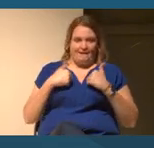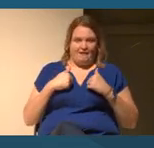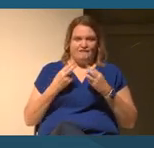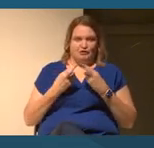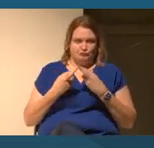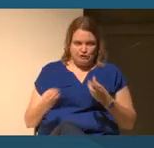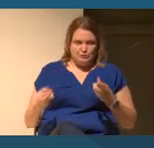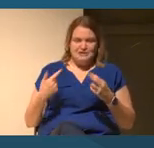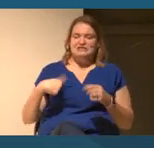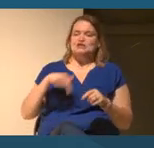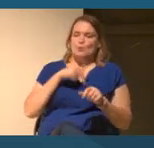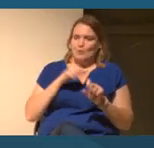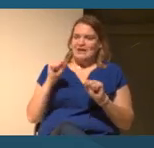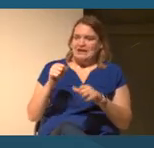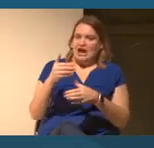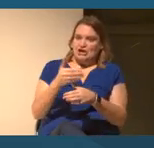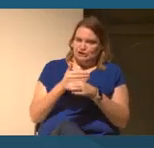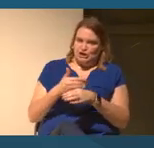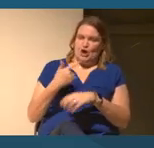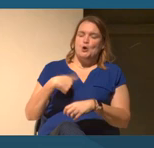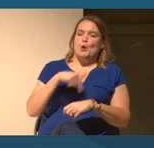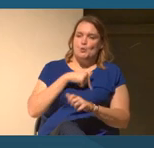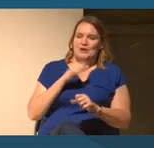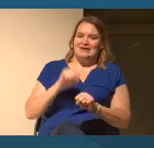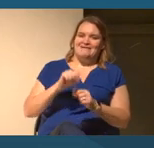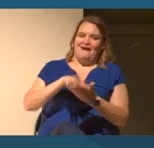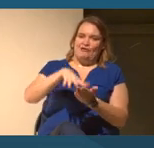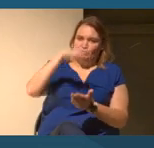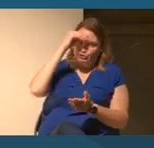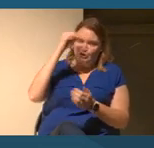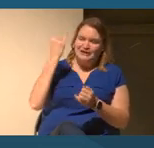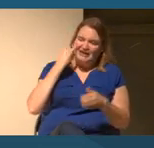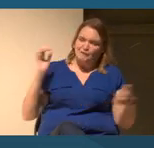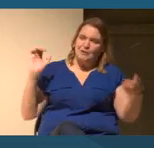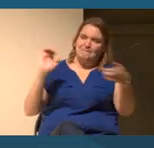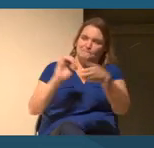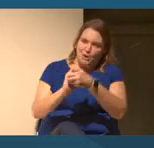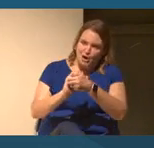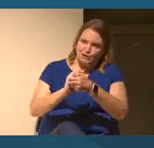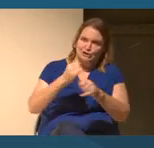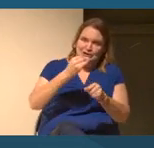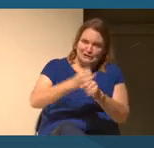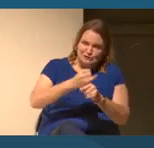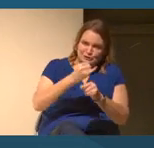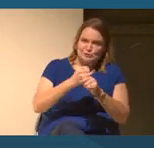share and learn from partner and peer institutions and organizations around the country.